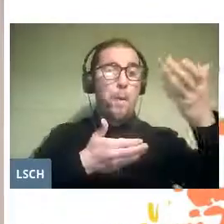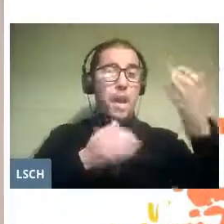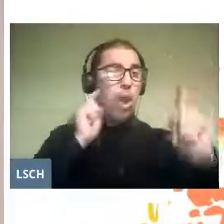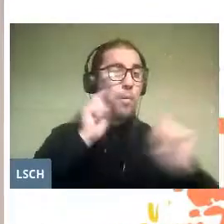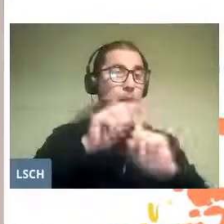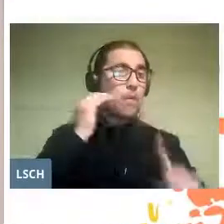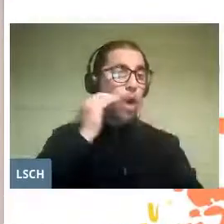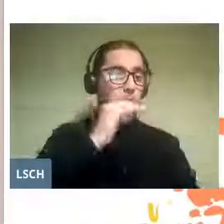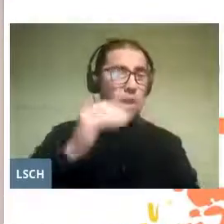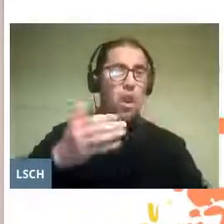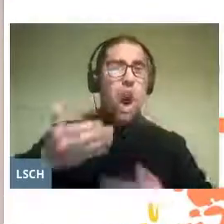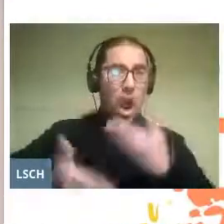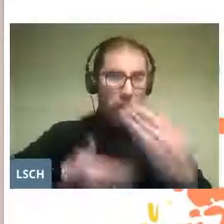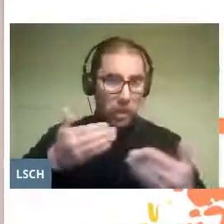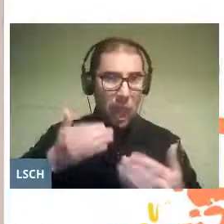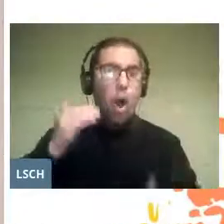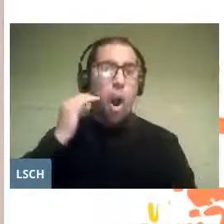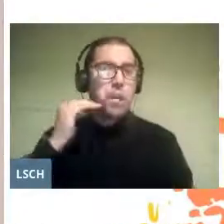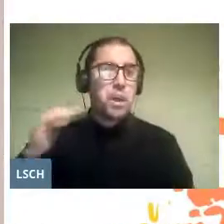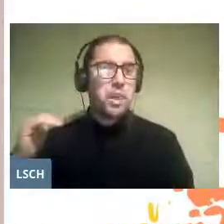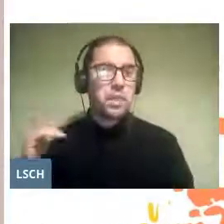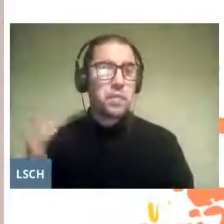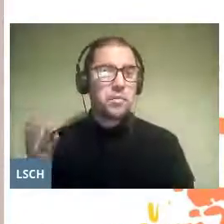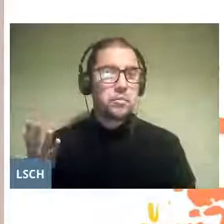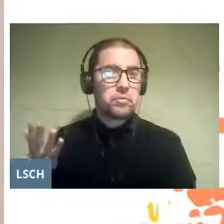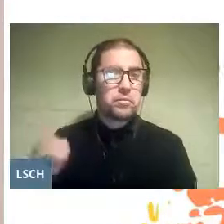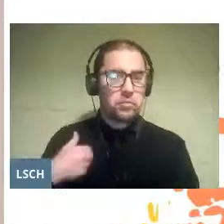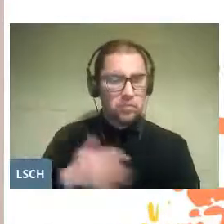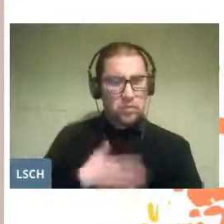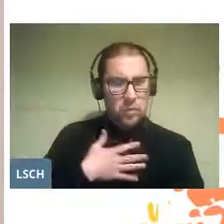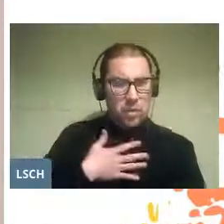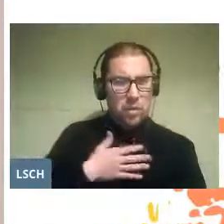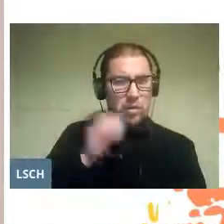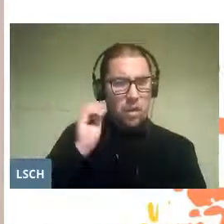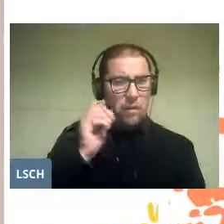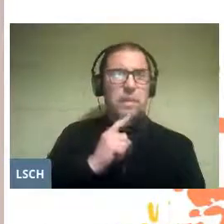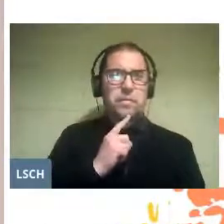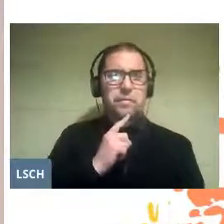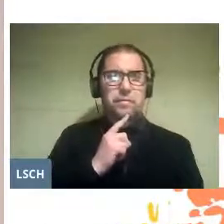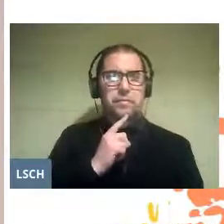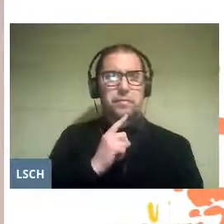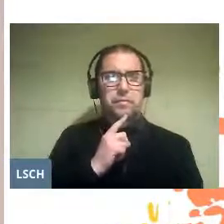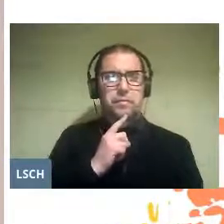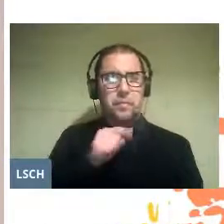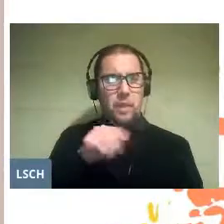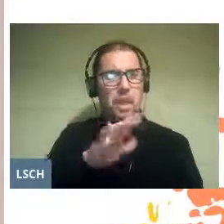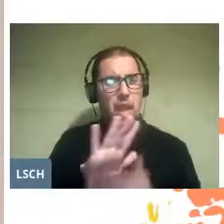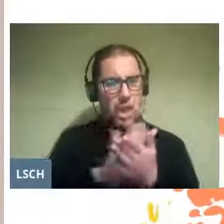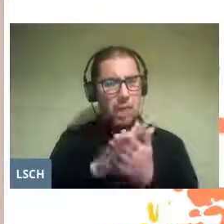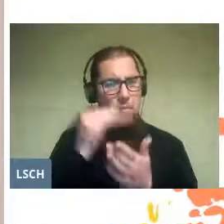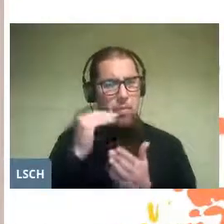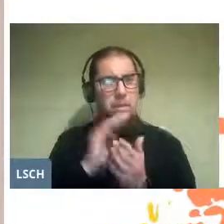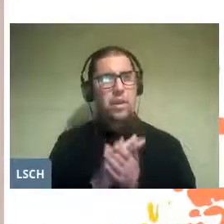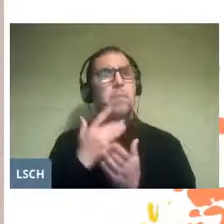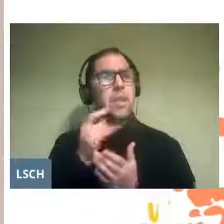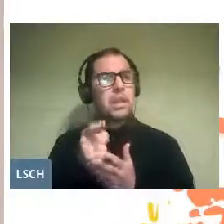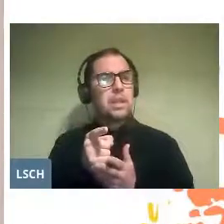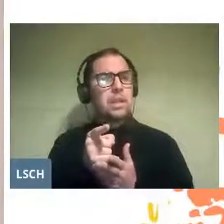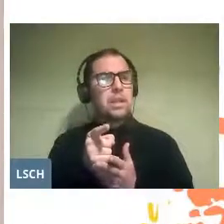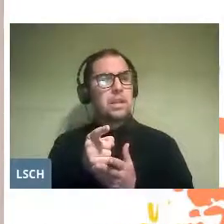sung by children. And I want to stop at the next example because it is the most interesting,